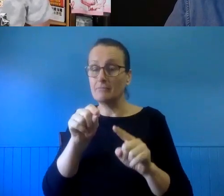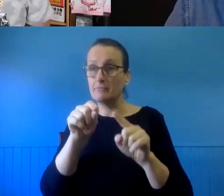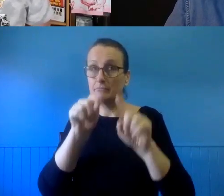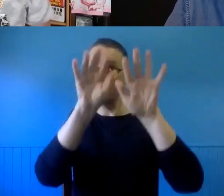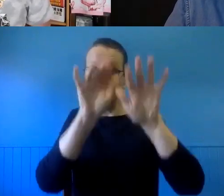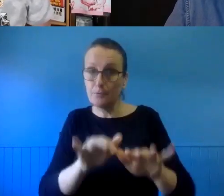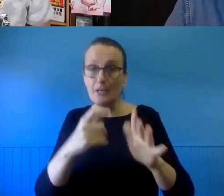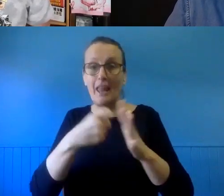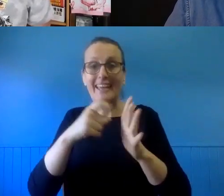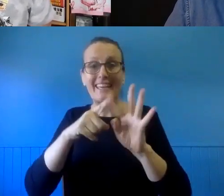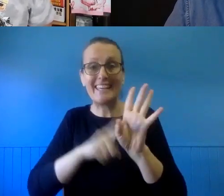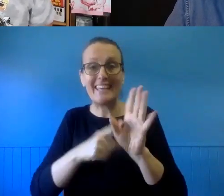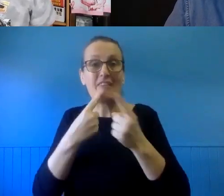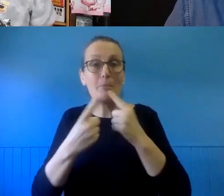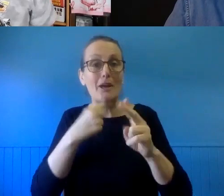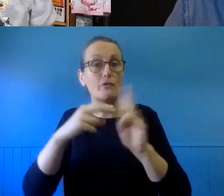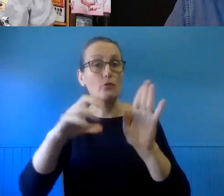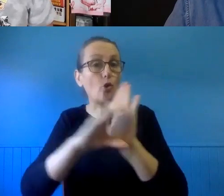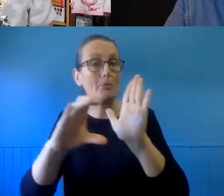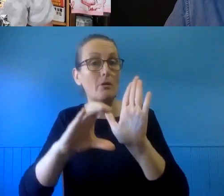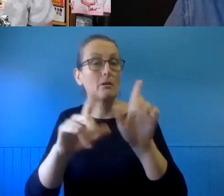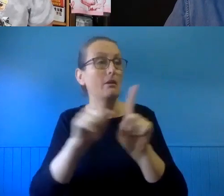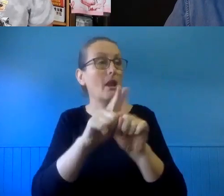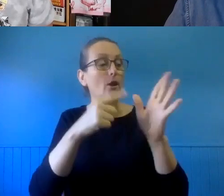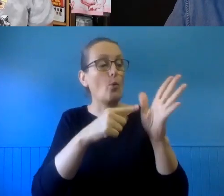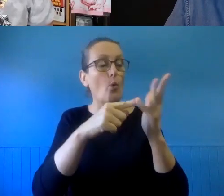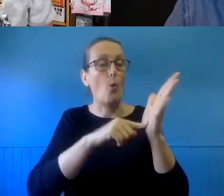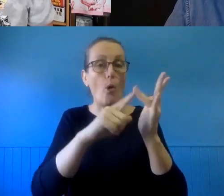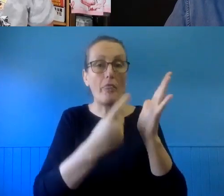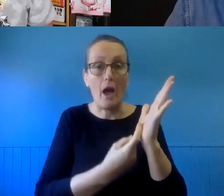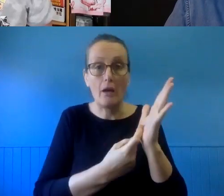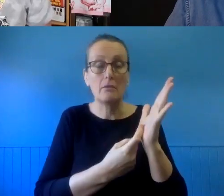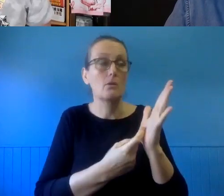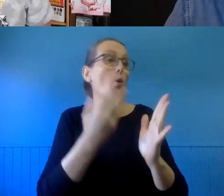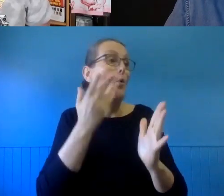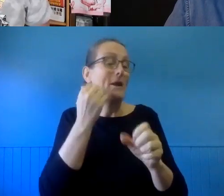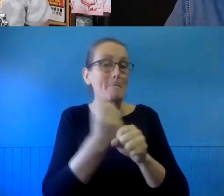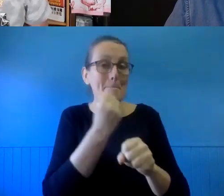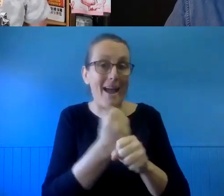the copyright, such as the author of the document, the year it was created, that kind of information.